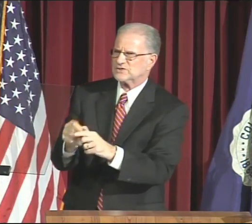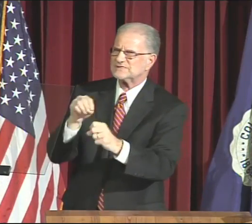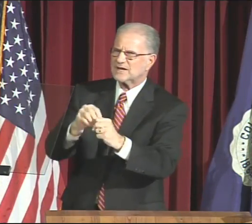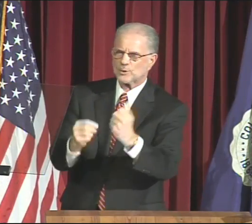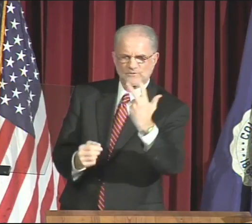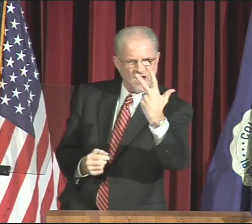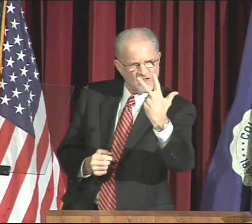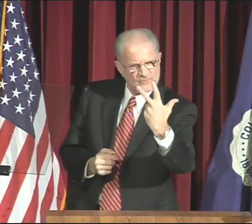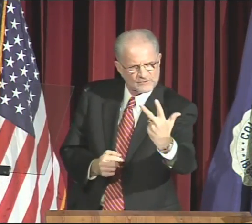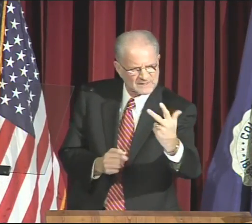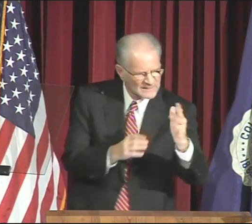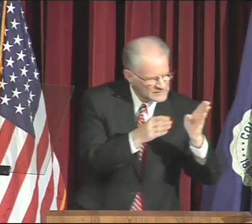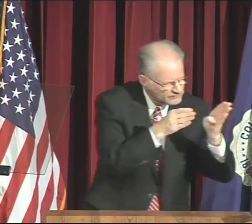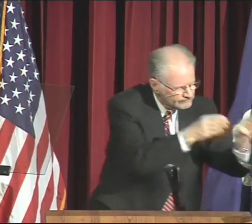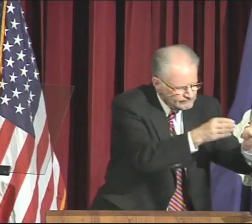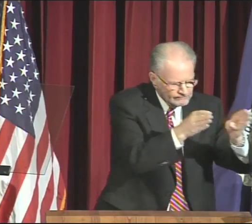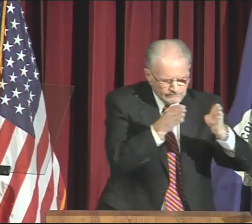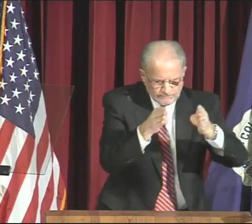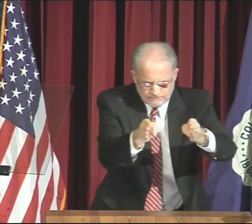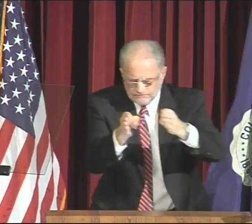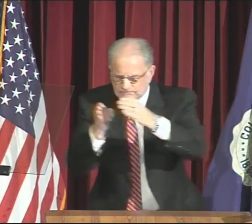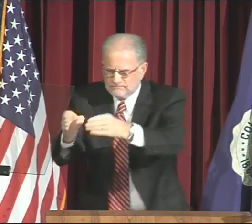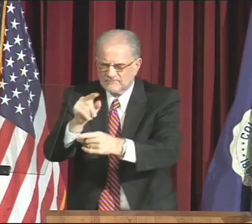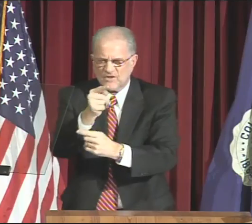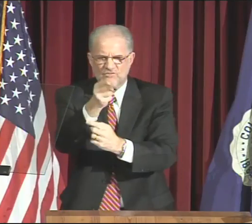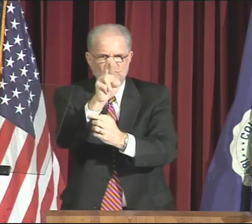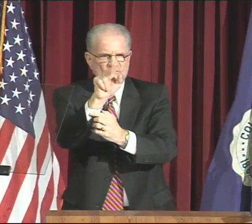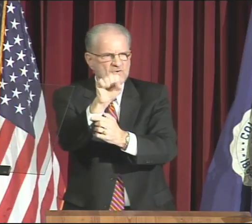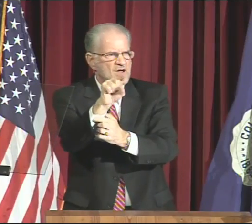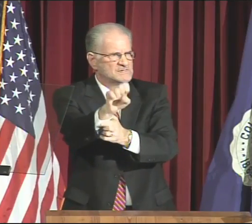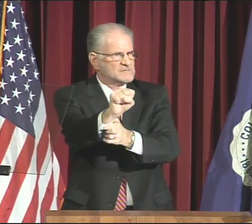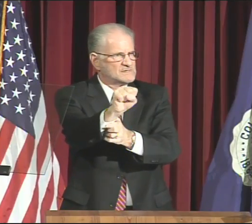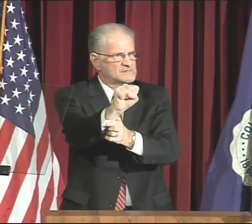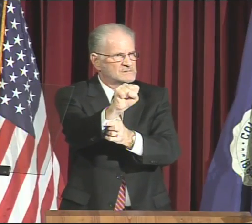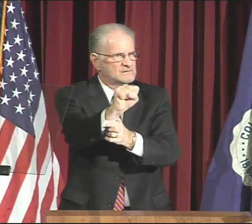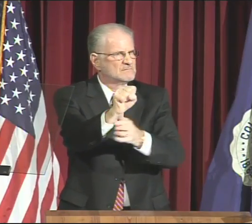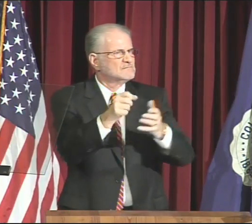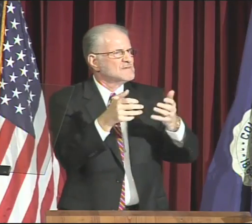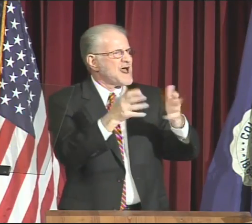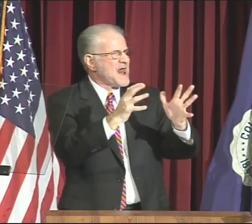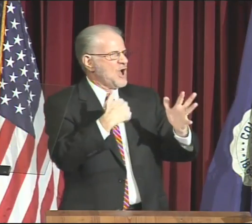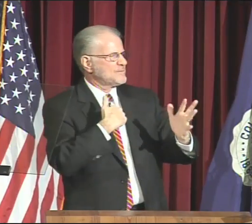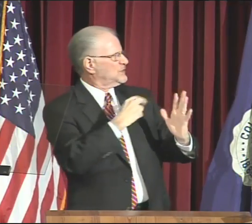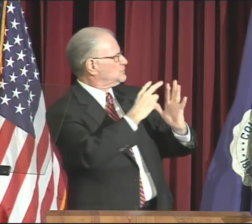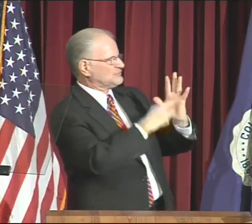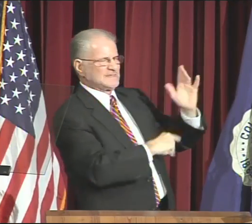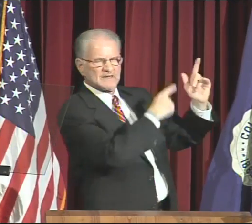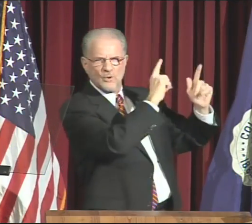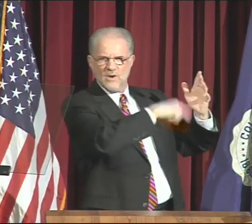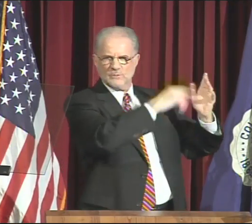without changing any words - into its three thrusts.